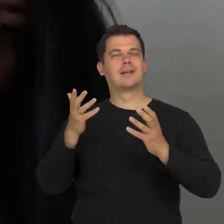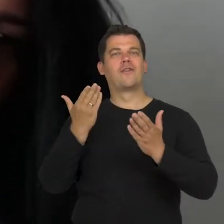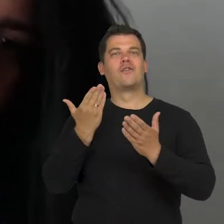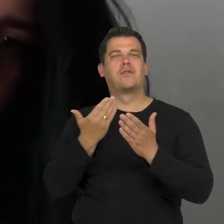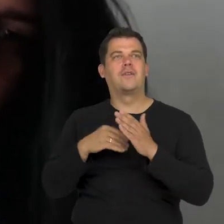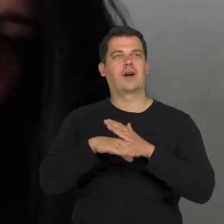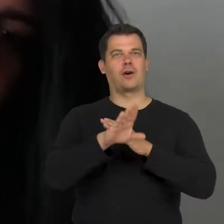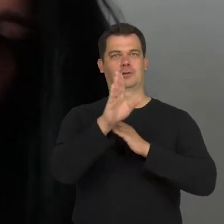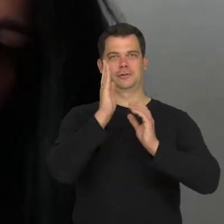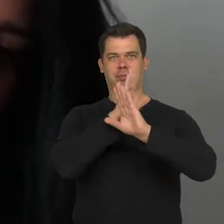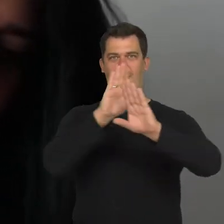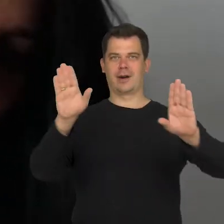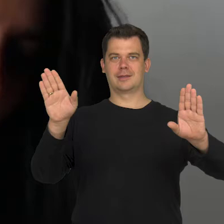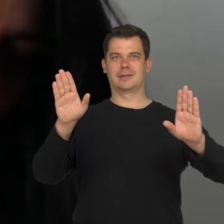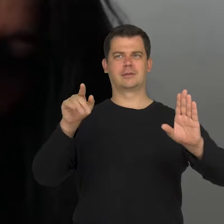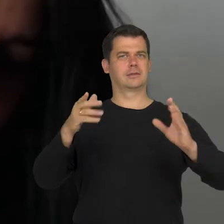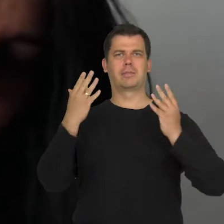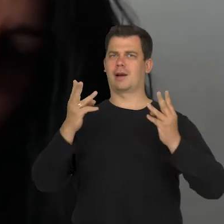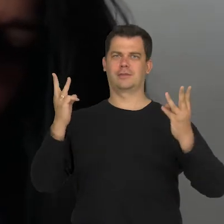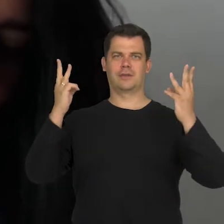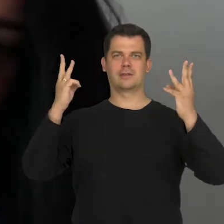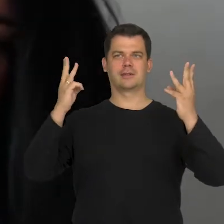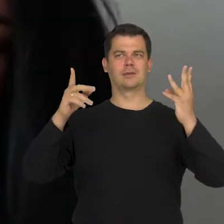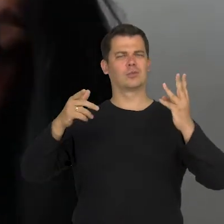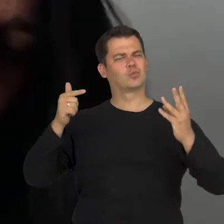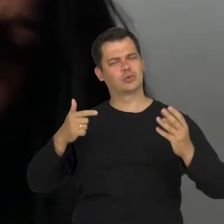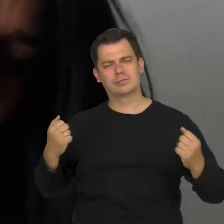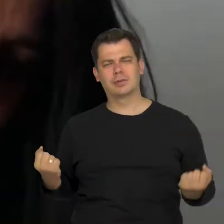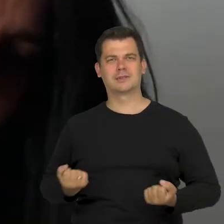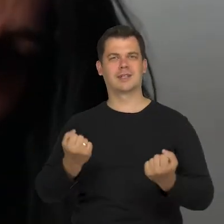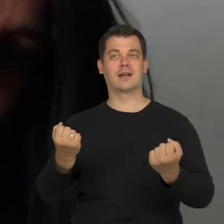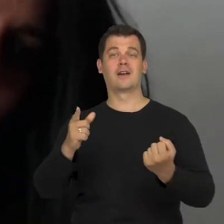This strenuous, I don't want to call it fighting,